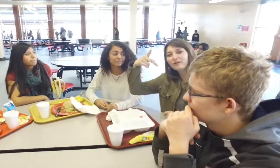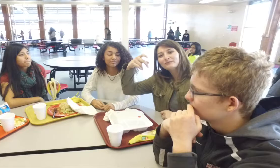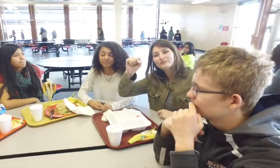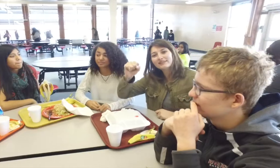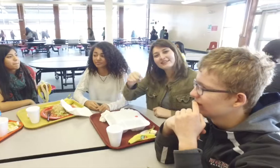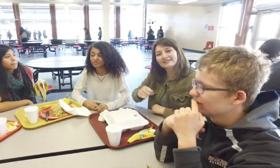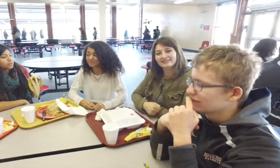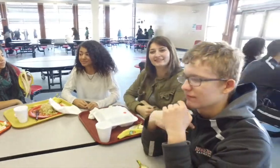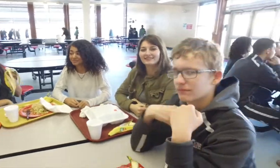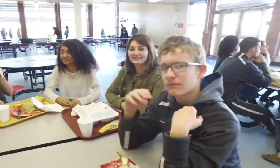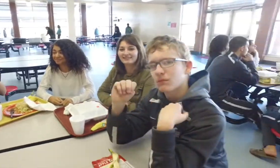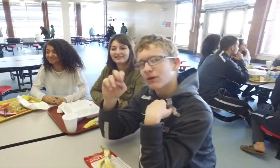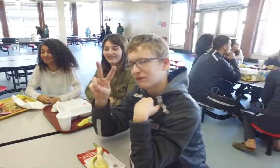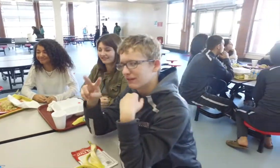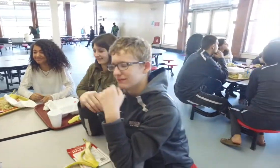Palm Springs Moreno Valley